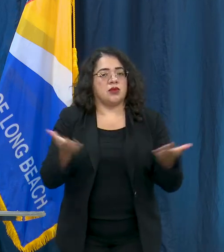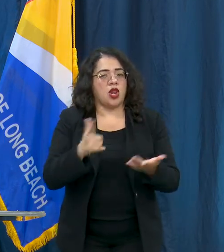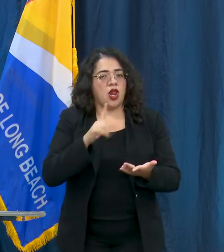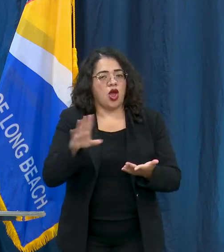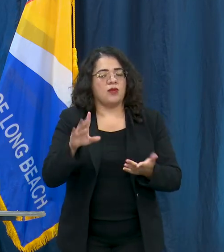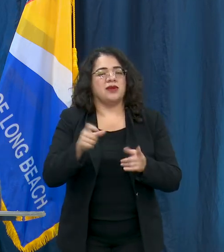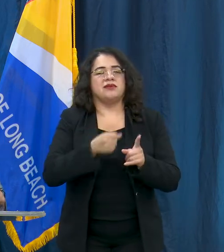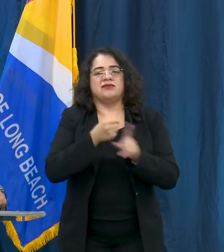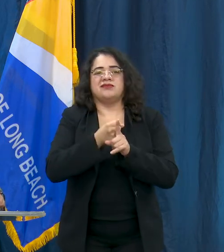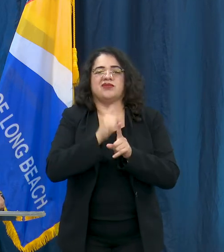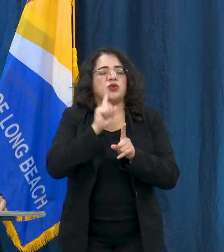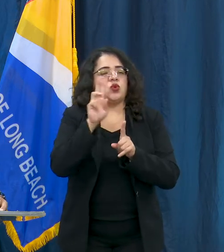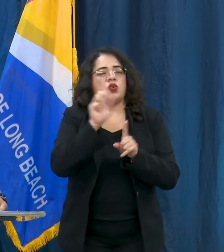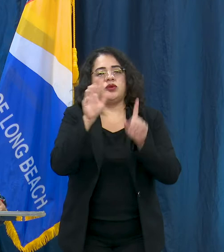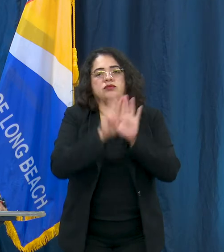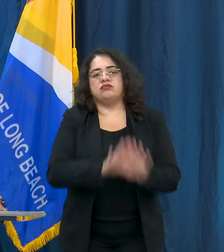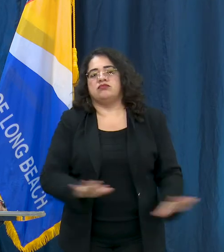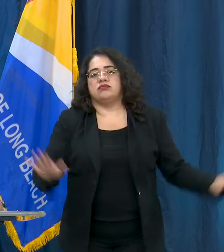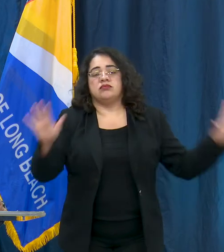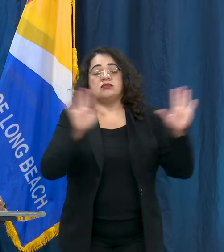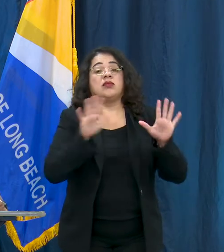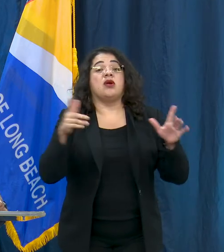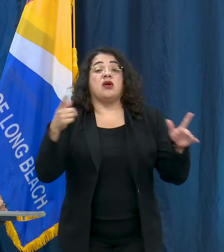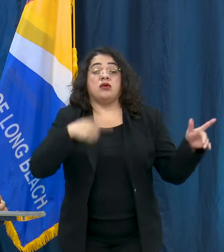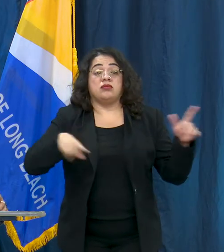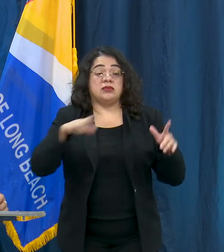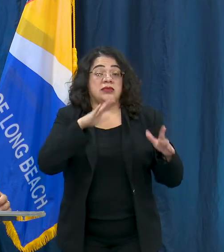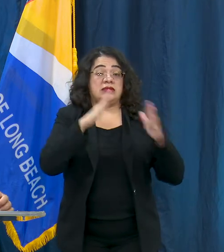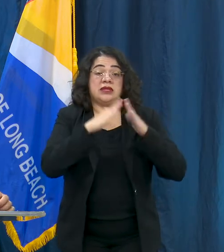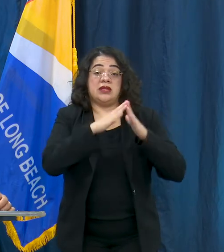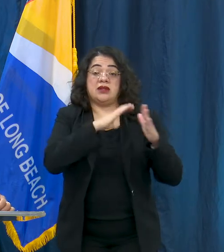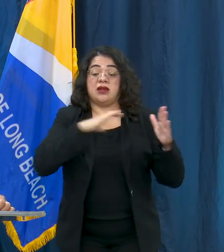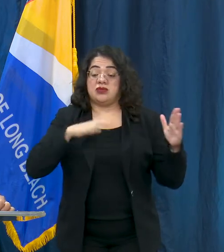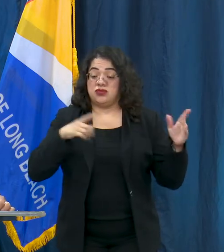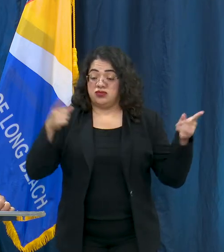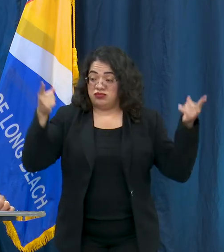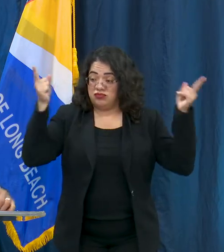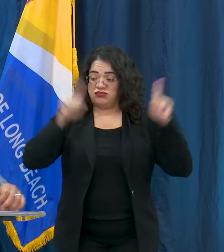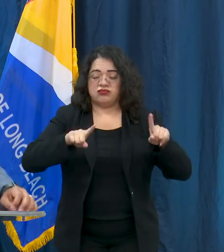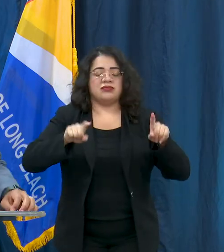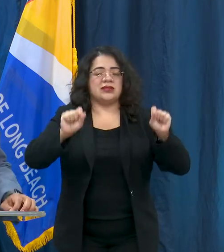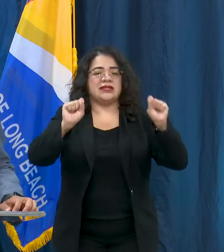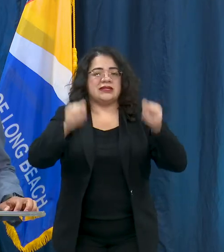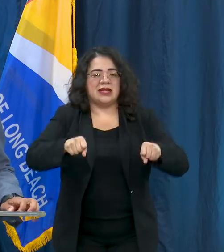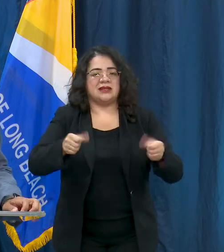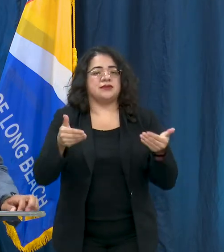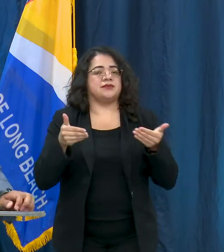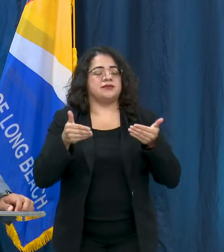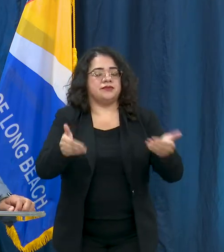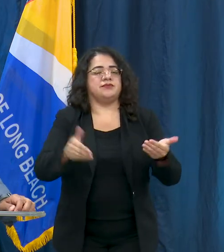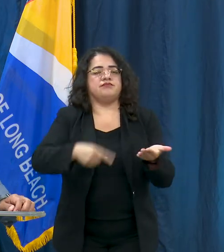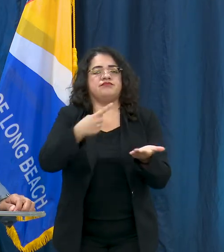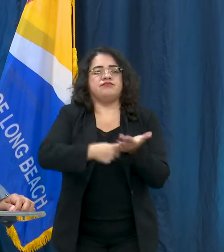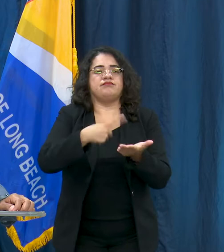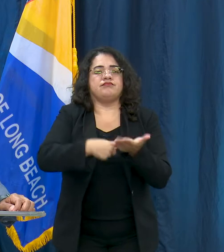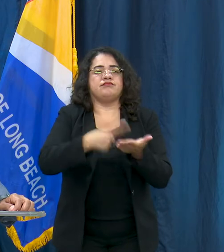Beach was unanimously adopted by the City Council. It's really looking at change to address systemic racism,